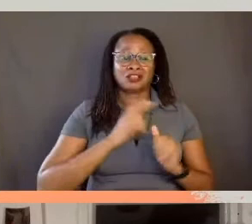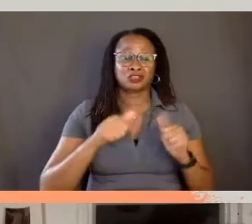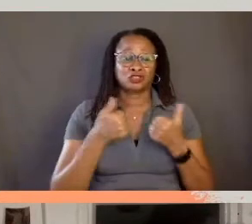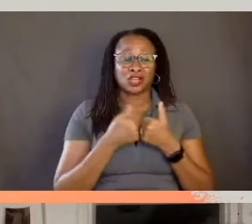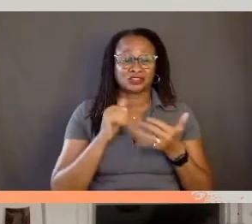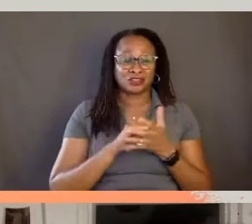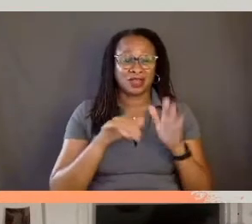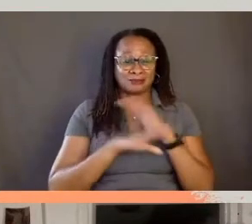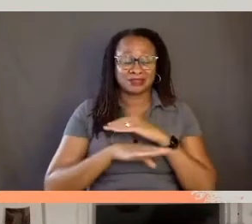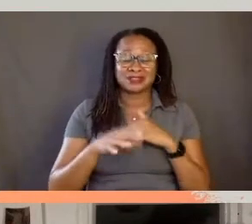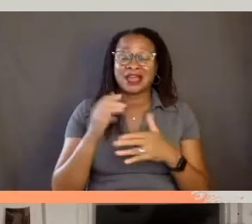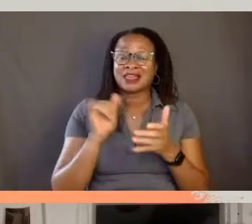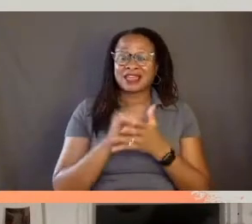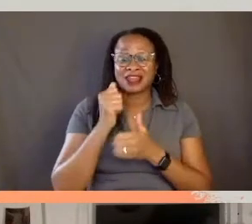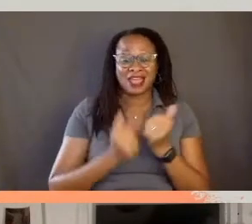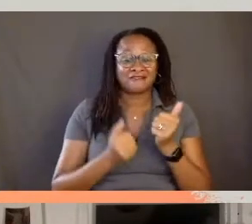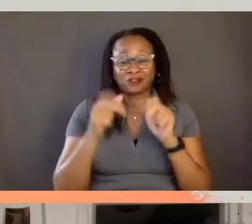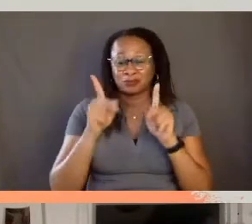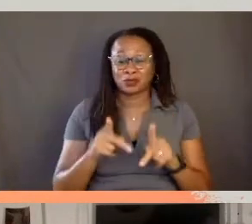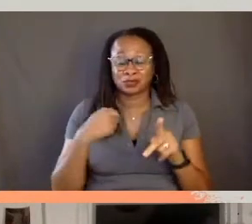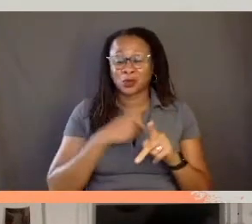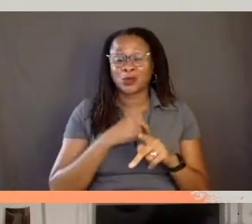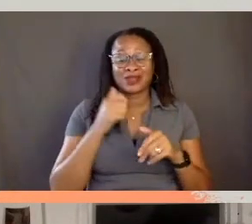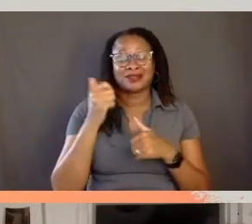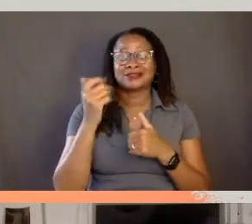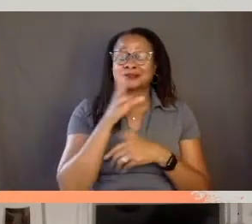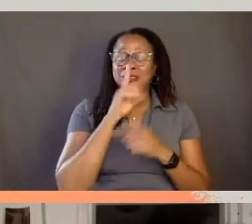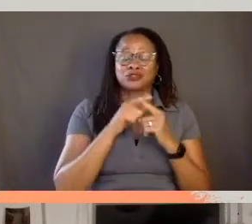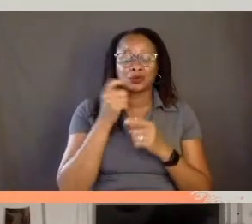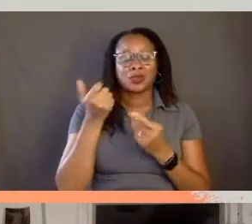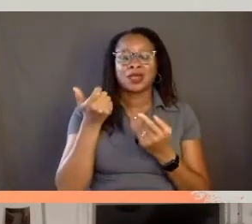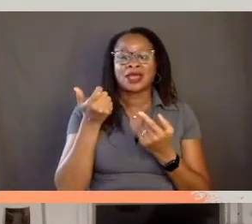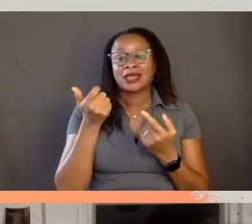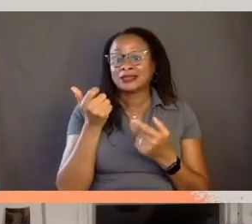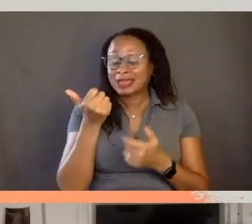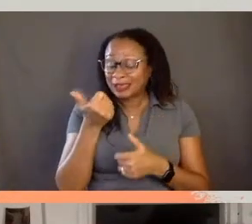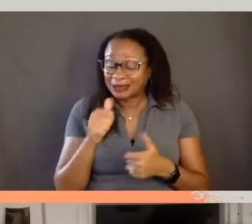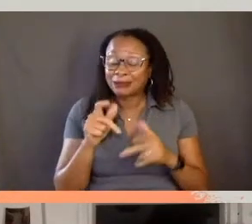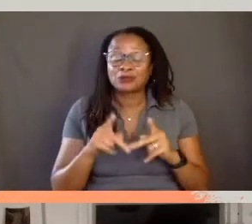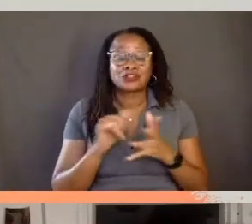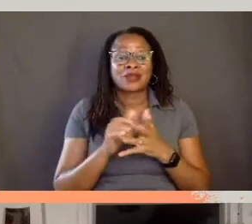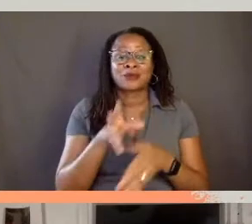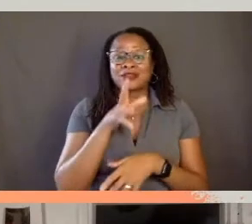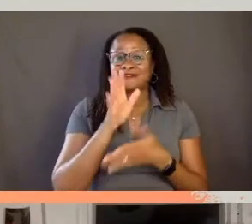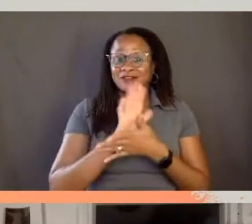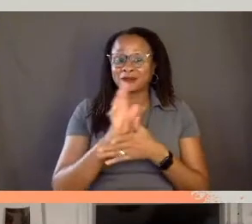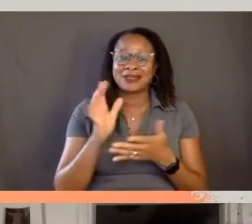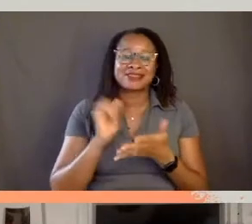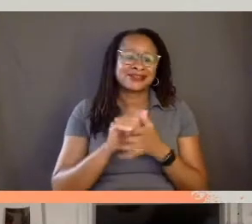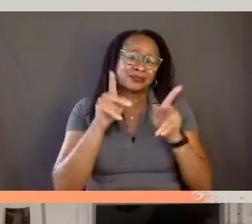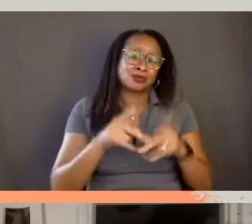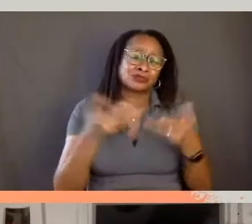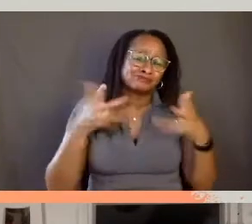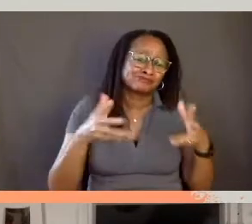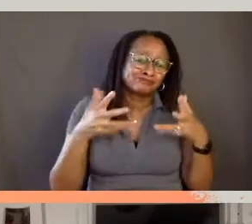that every single person that we ever speak to and certainly ever film is just a person, and that whether or not we're speaking to our grandmother